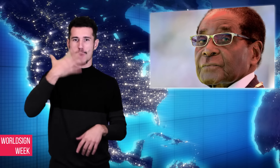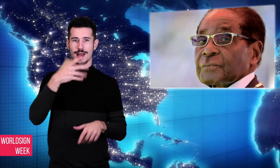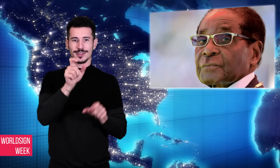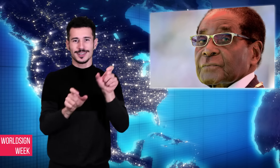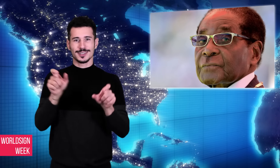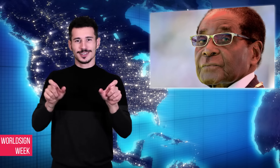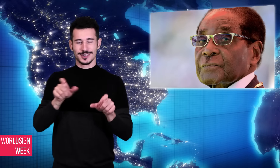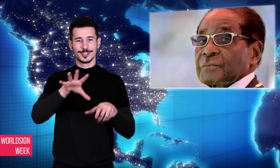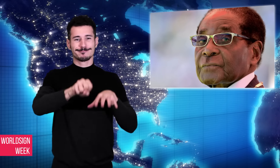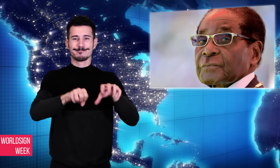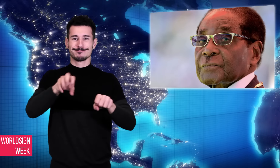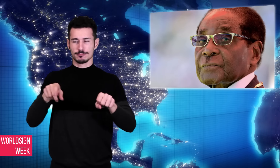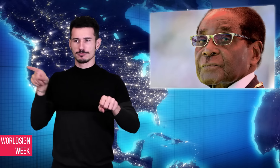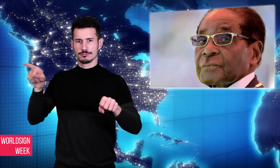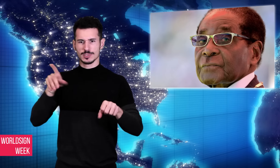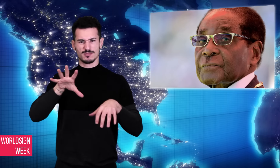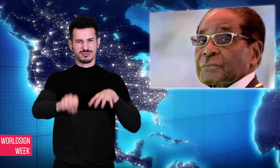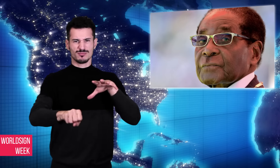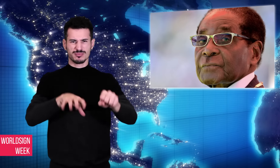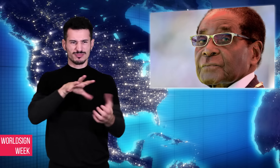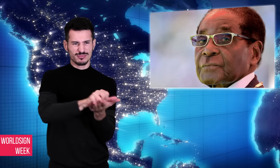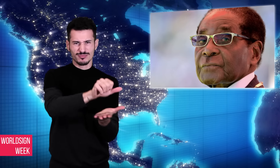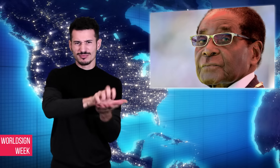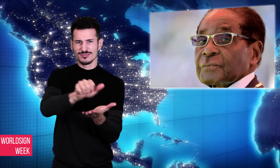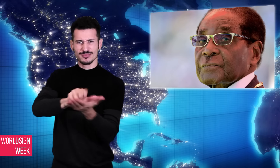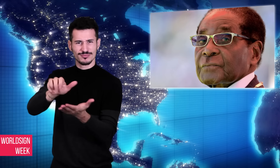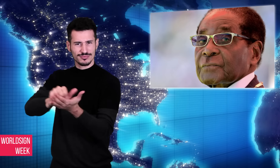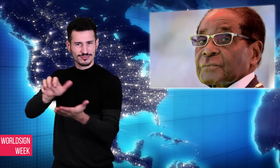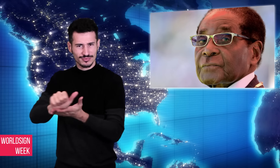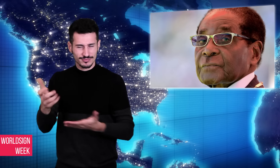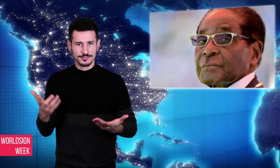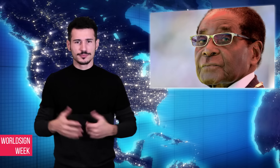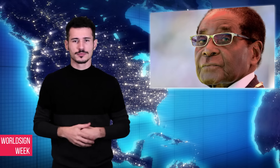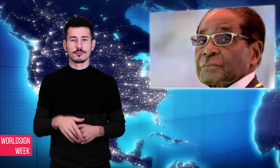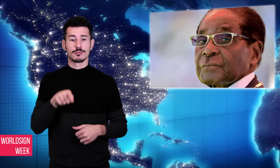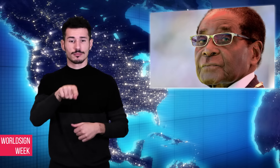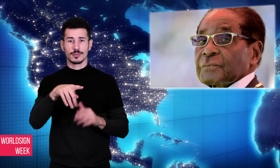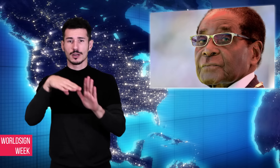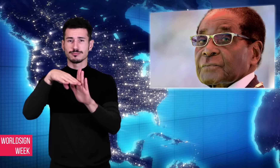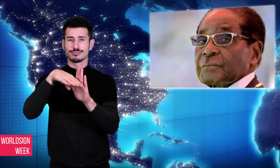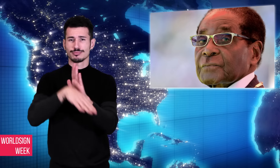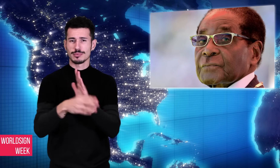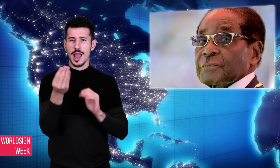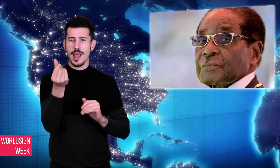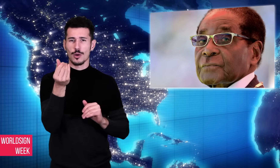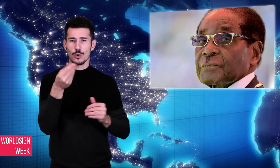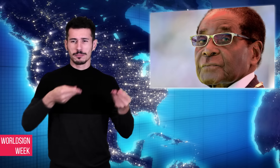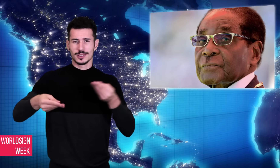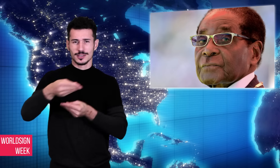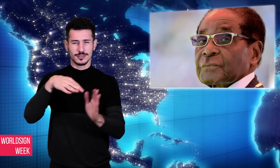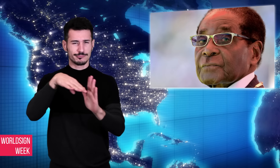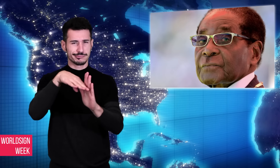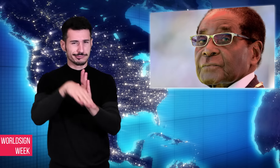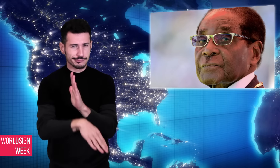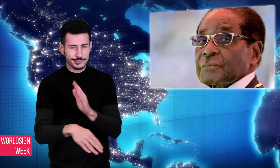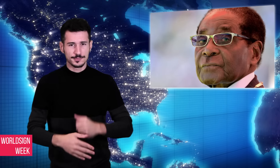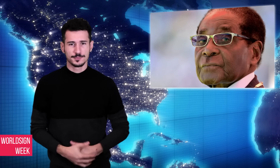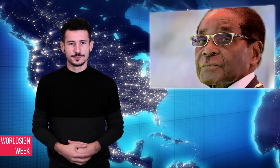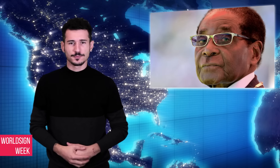decimated the economy. With Mugabe’s resignation in hand, the vice president